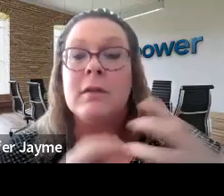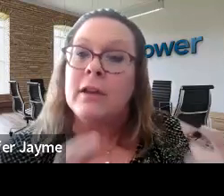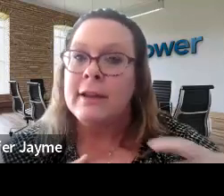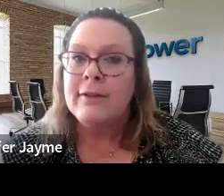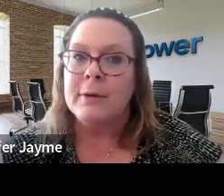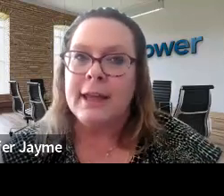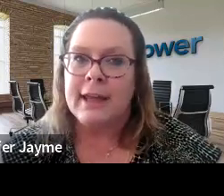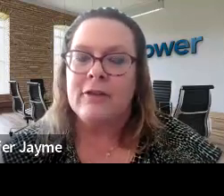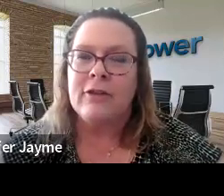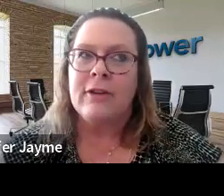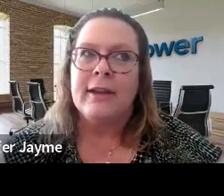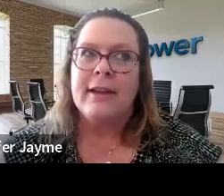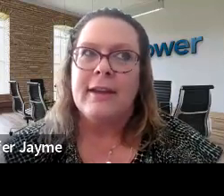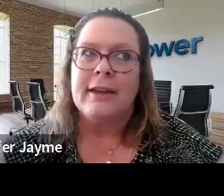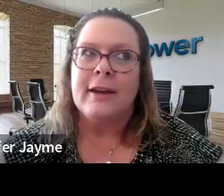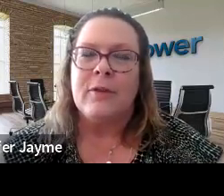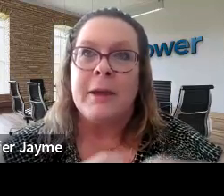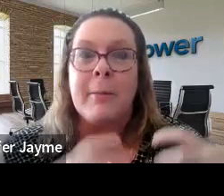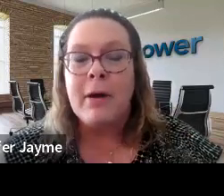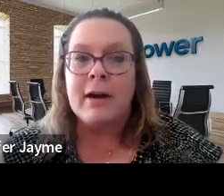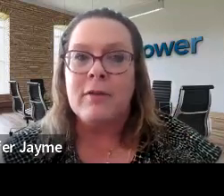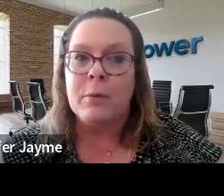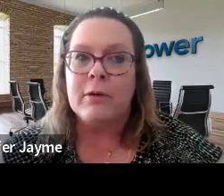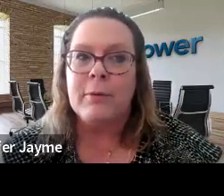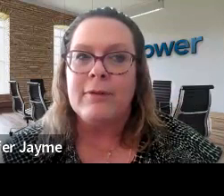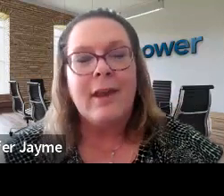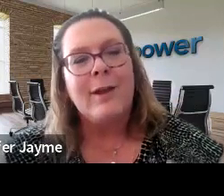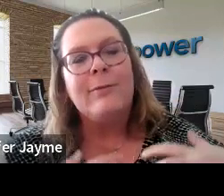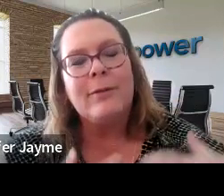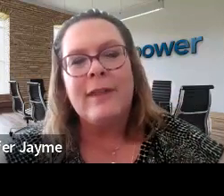are looking to engage you know, to become part of the workforce.